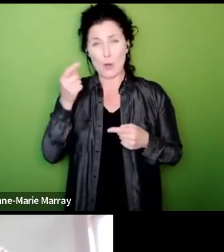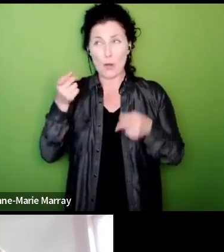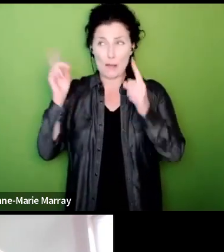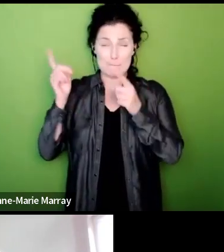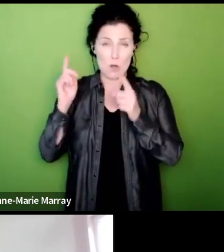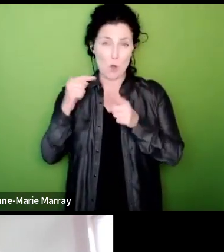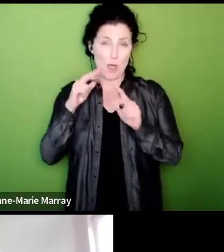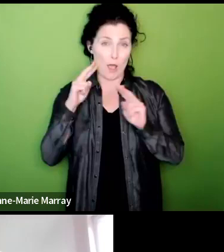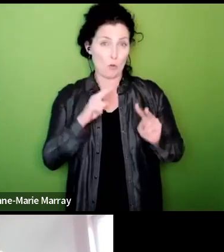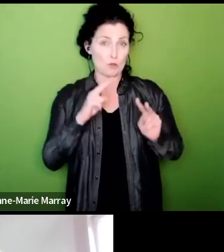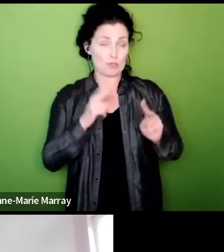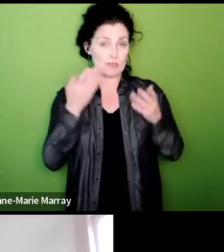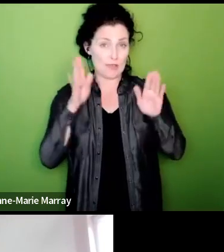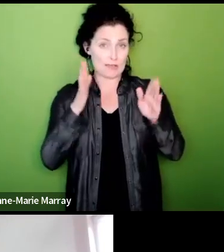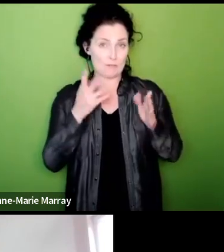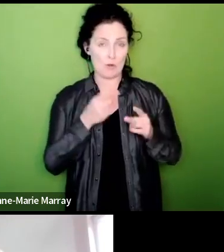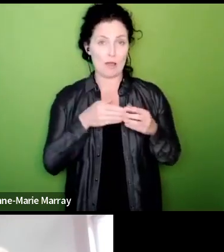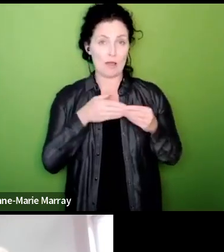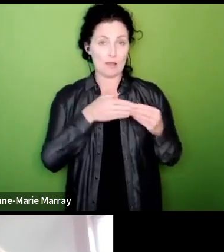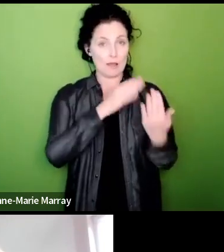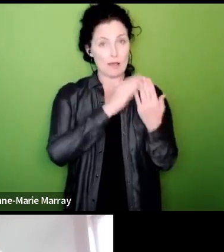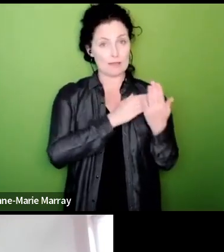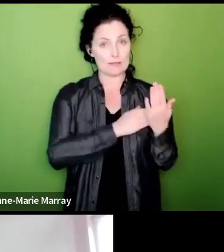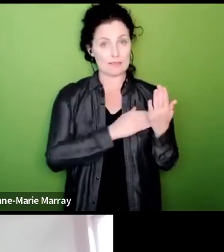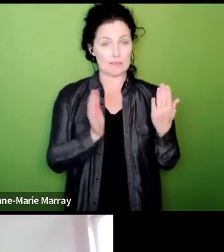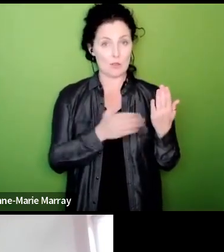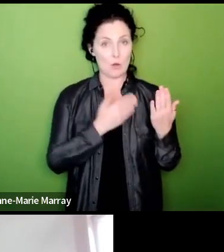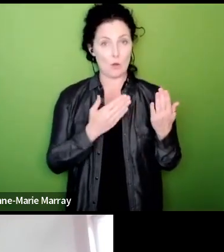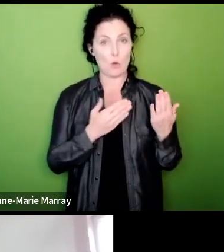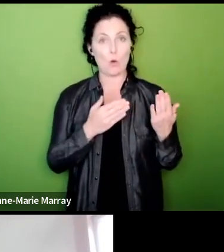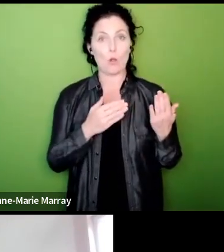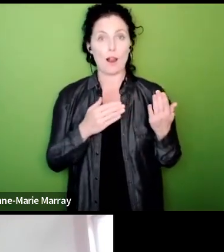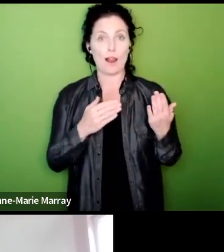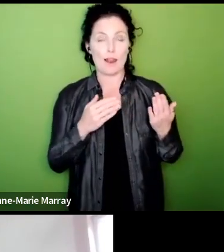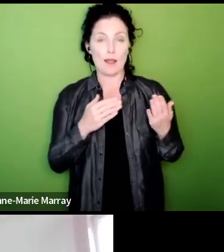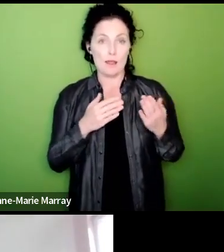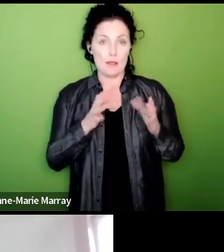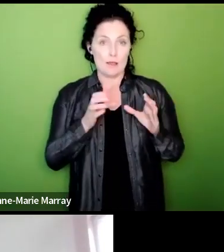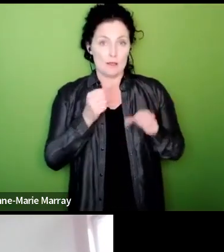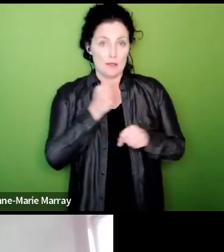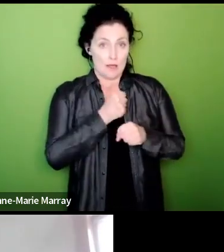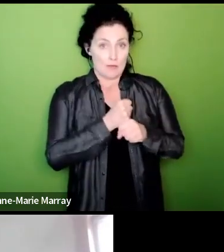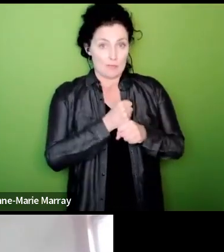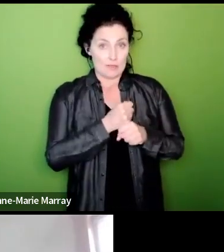every government Department about how we deal with social media as employees to the government but